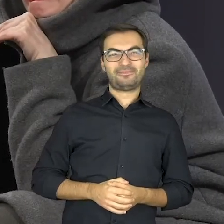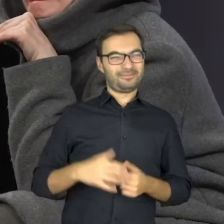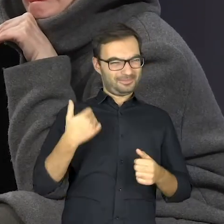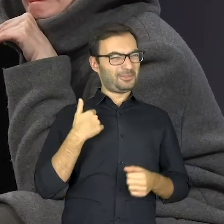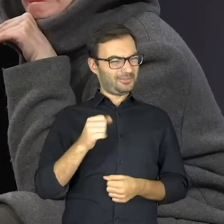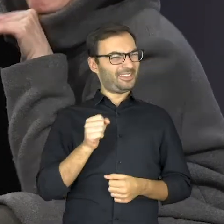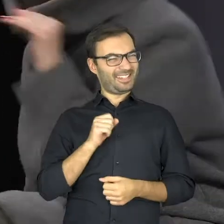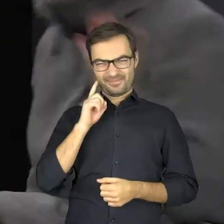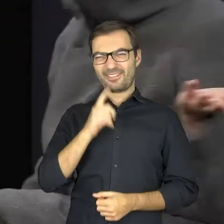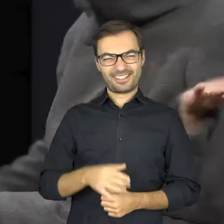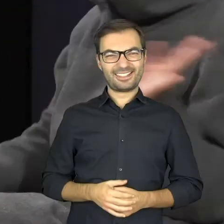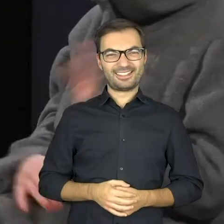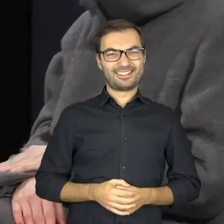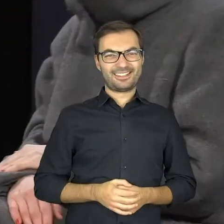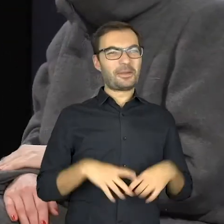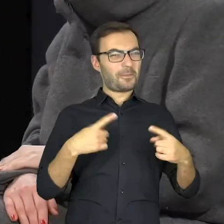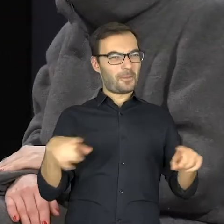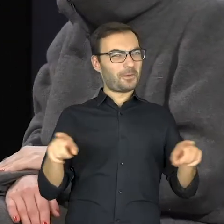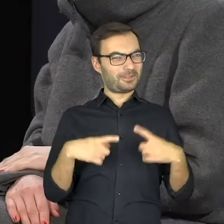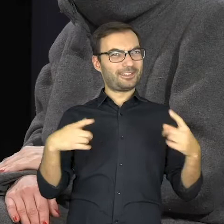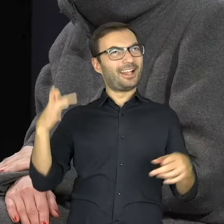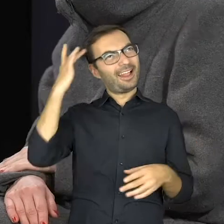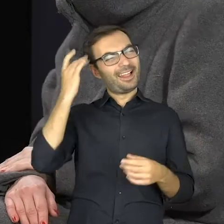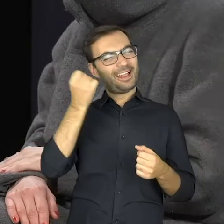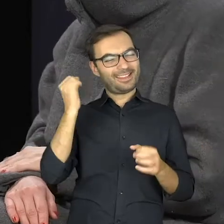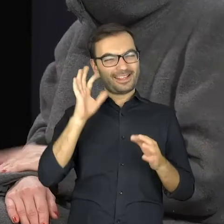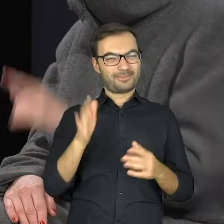Well, it was not bad, was it? This melody is stuck in my head now.